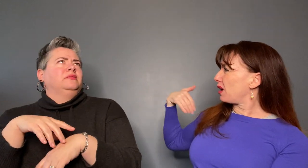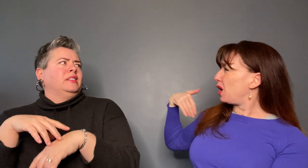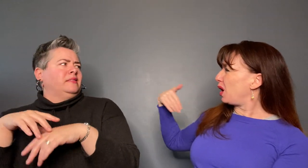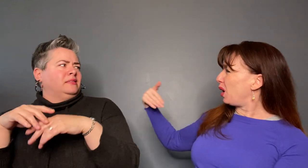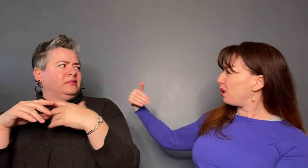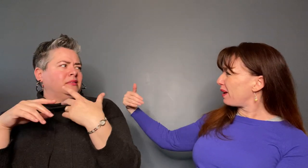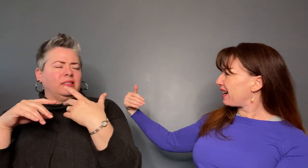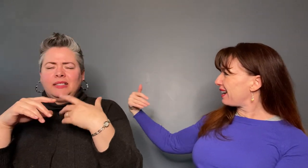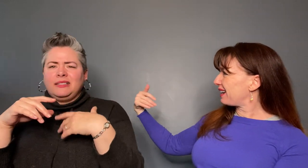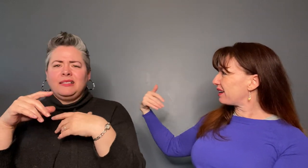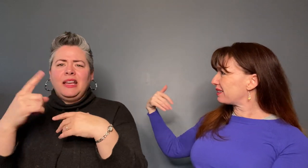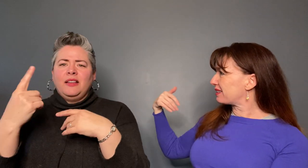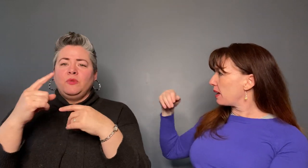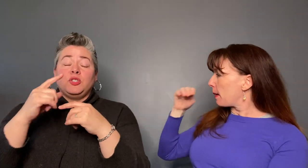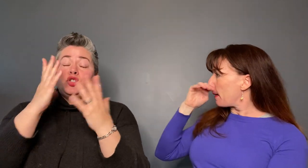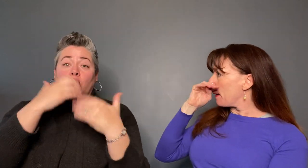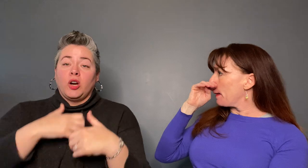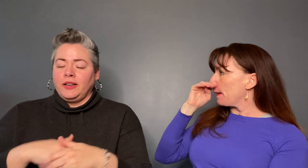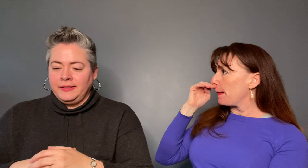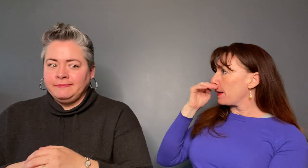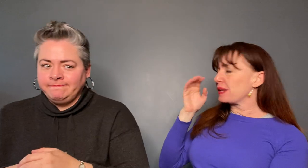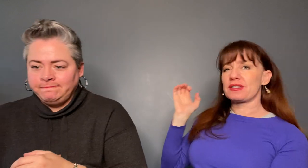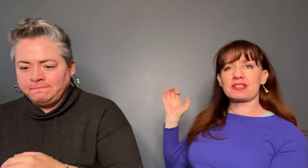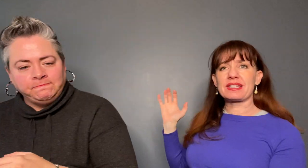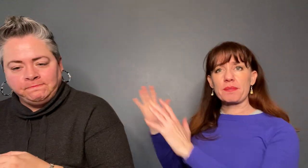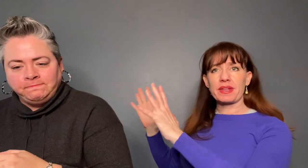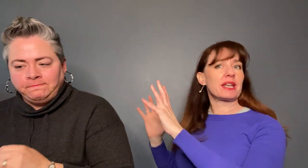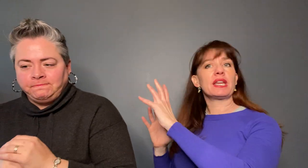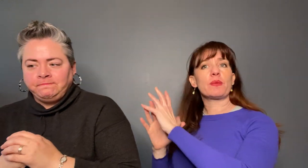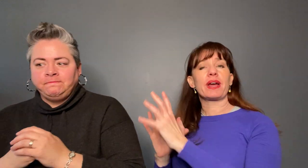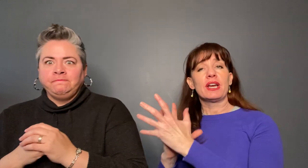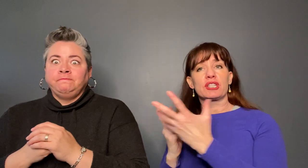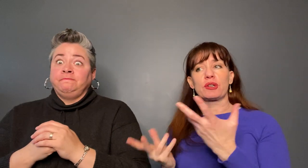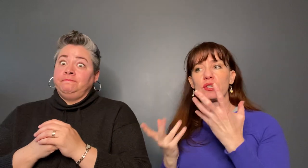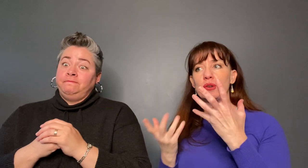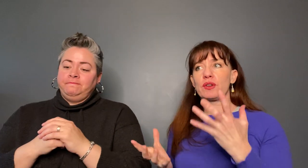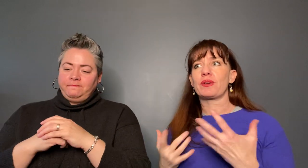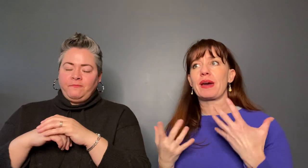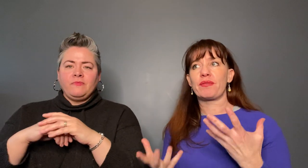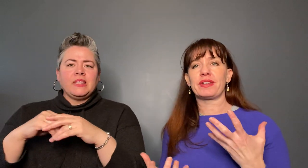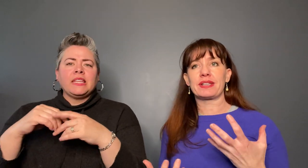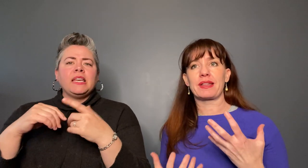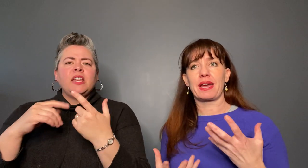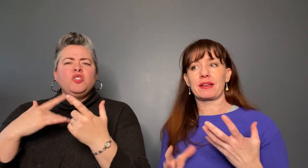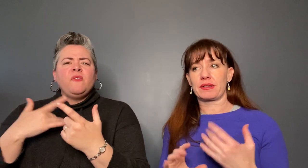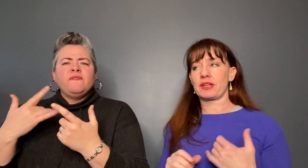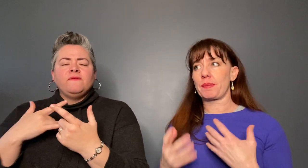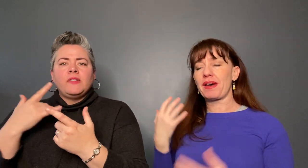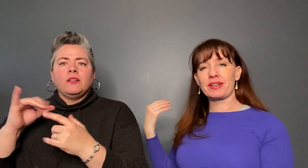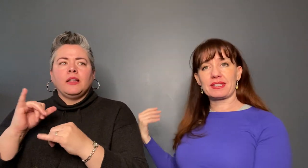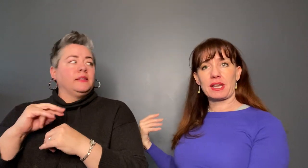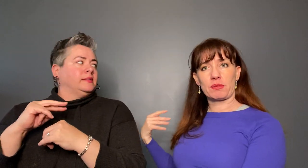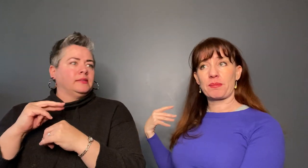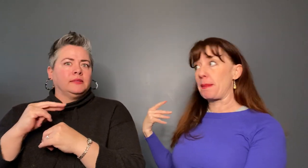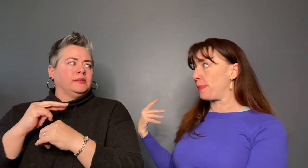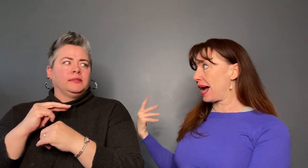something. Anyway, so I kept feeling like I'm having to stand with